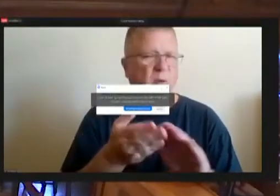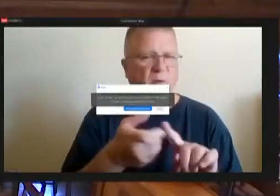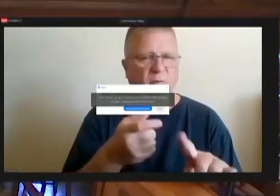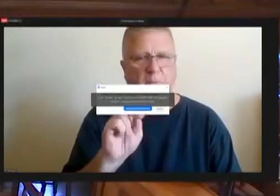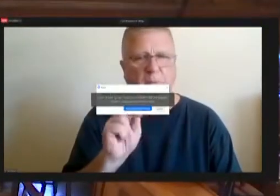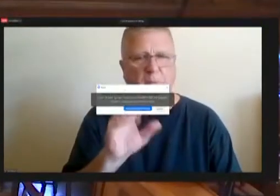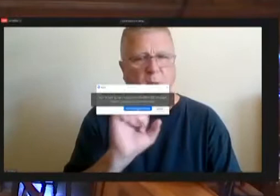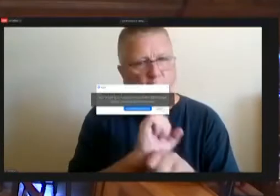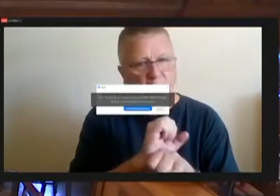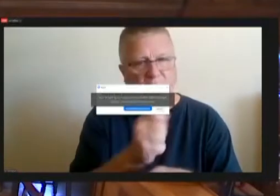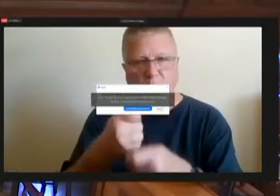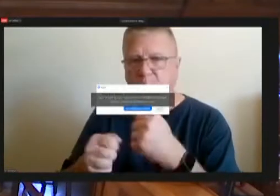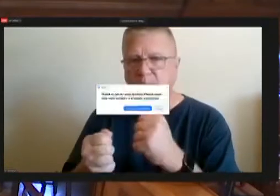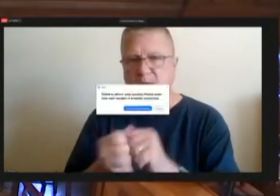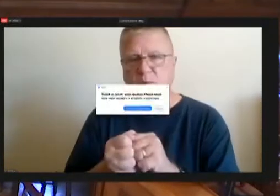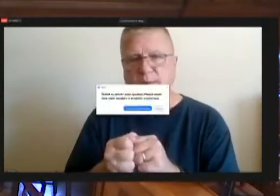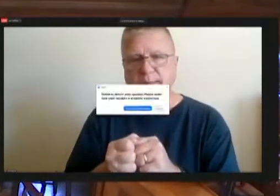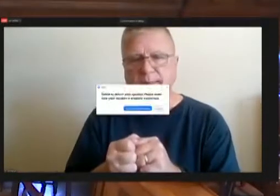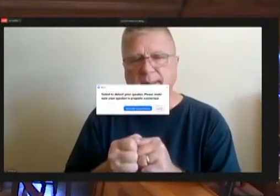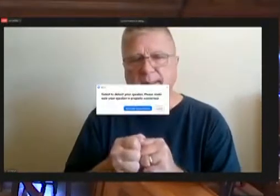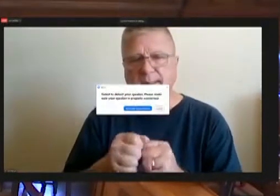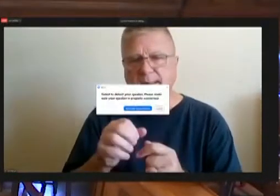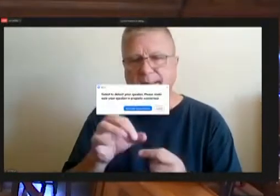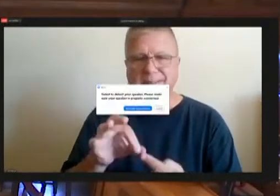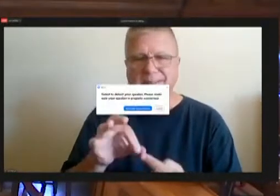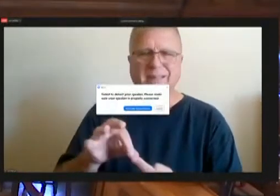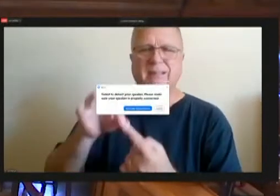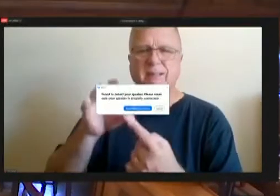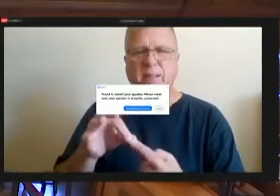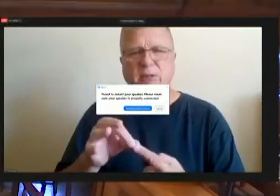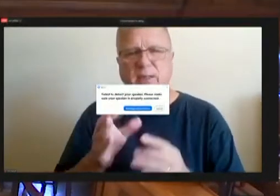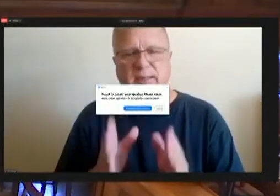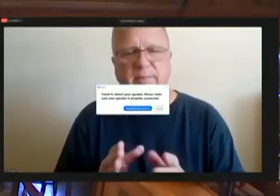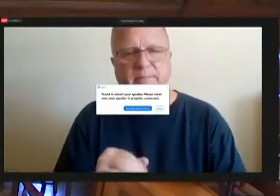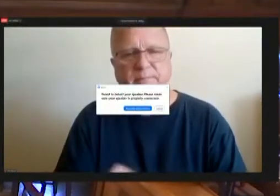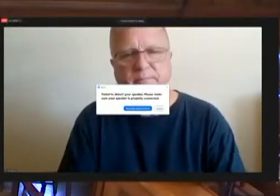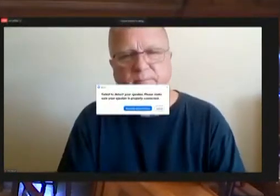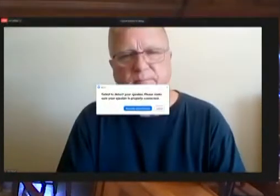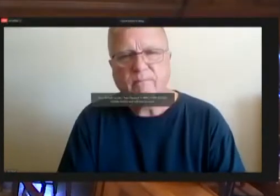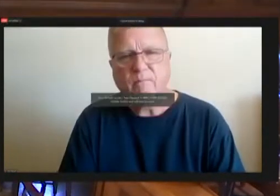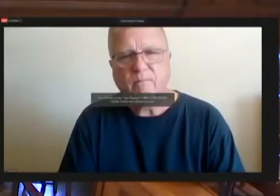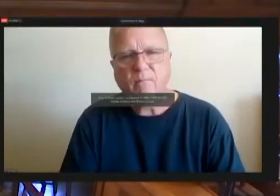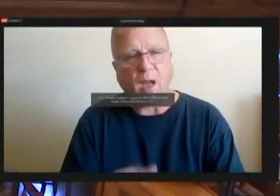just replacing with a tactical specialist, I hope, and you know I look forward to working